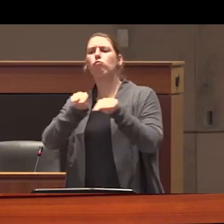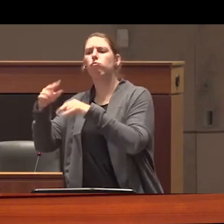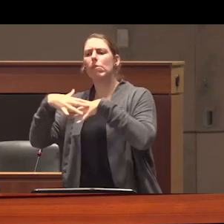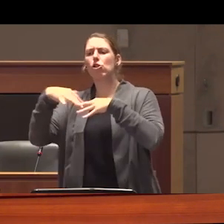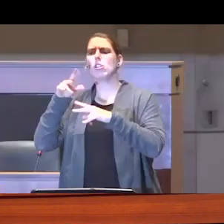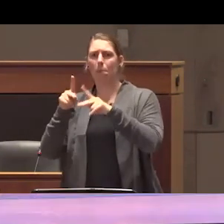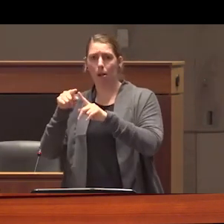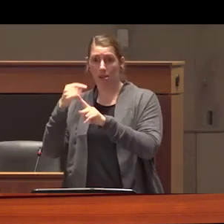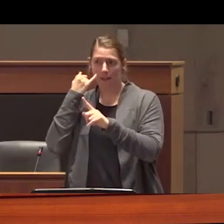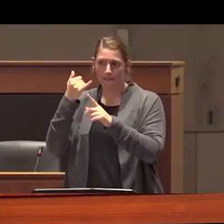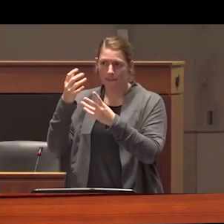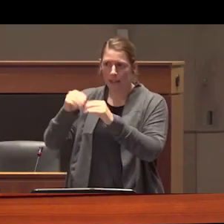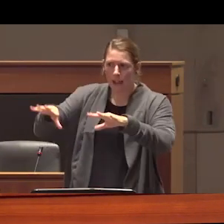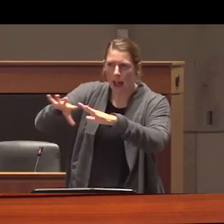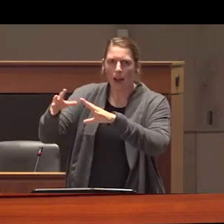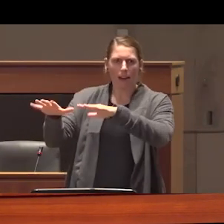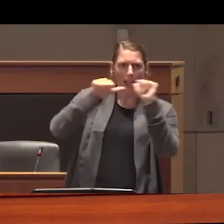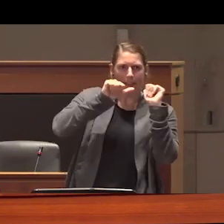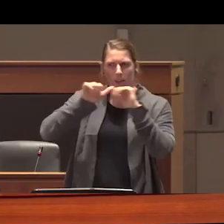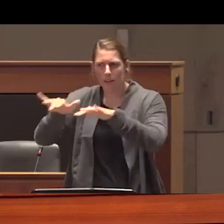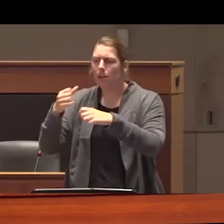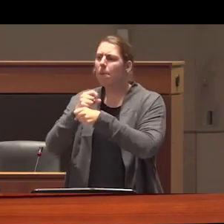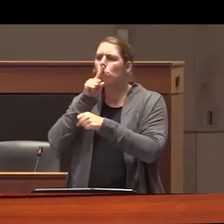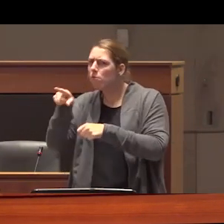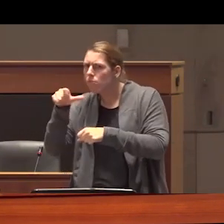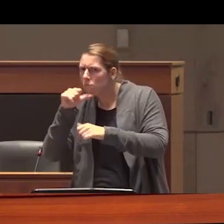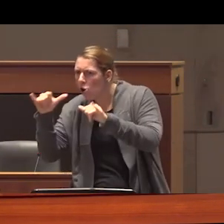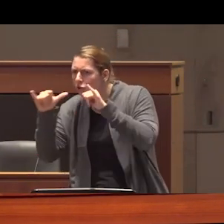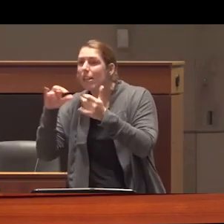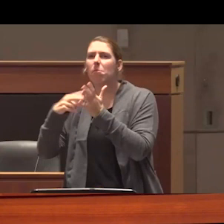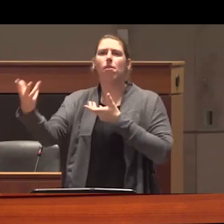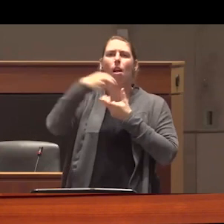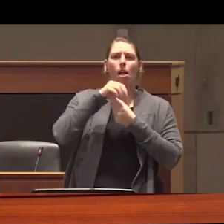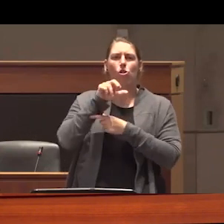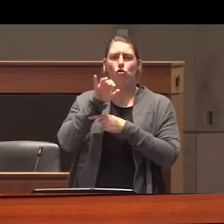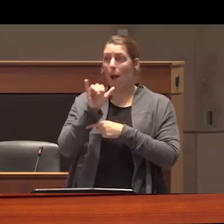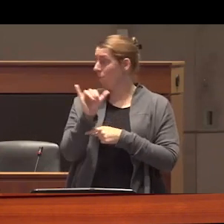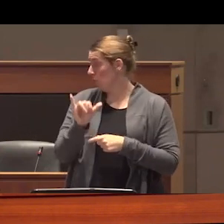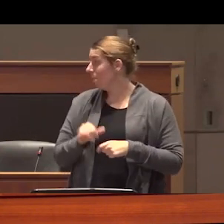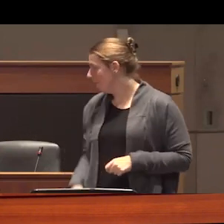on and off reserves and ensure that they didn't drink were getting mixed up in organized crime